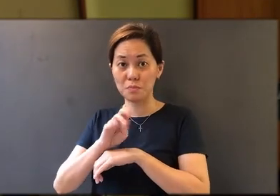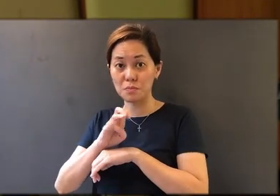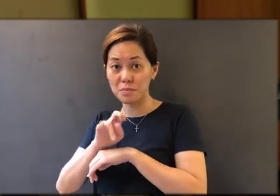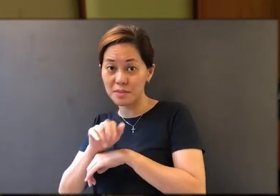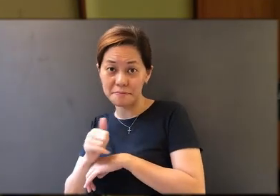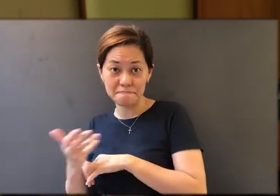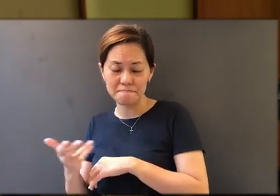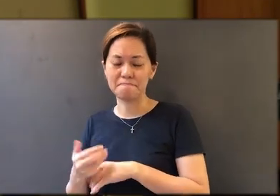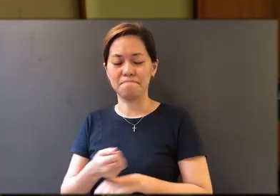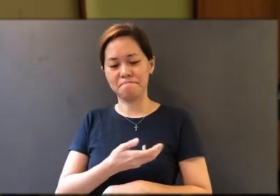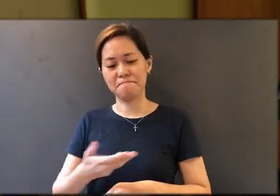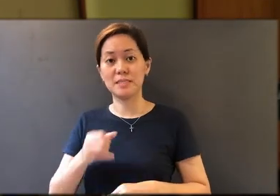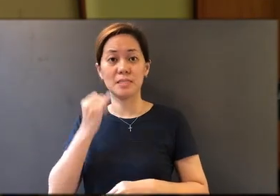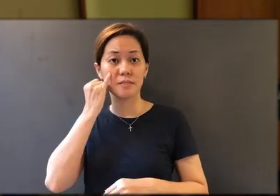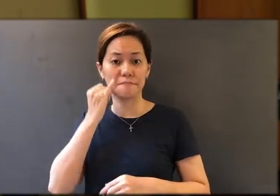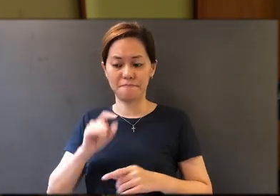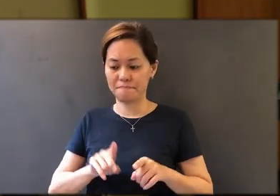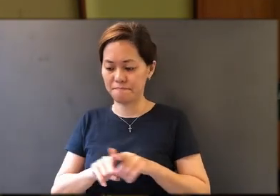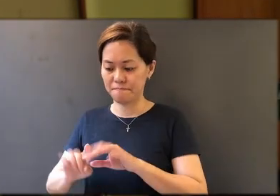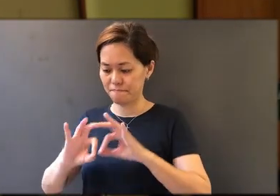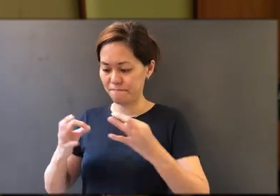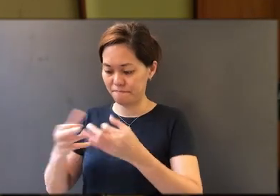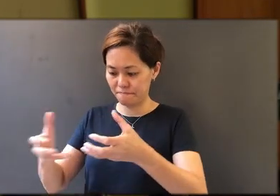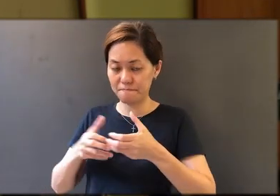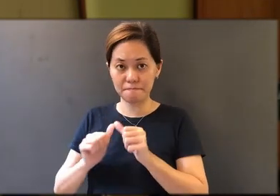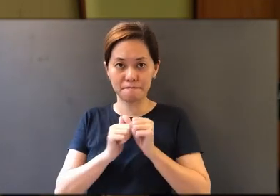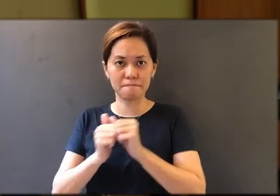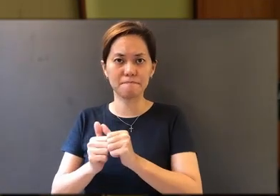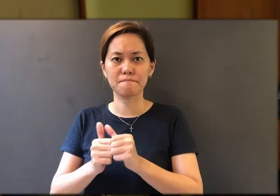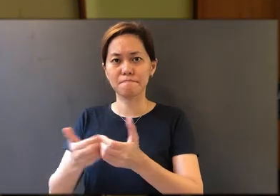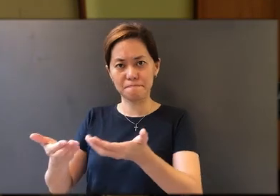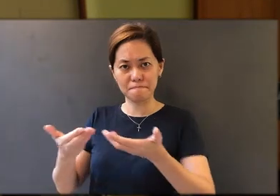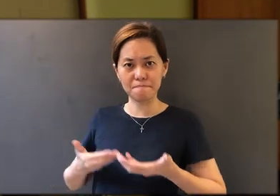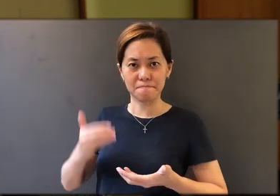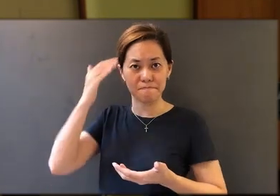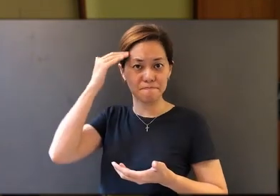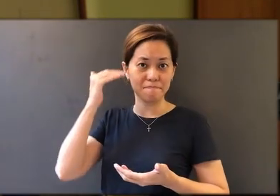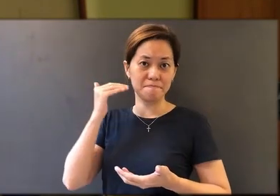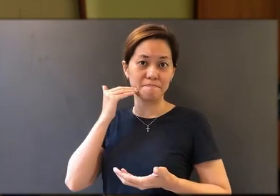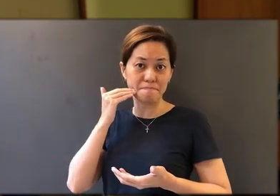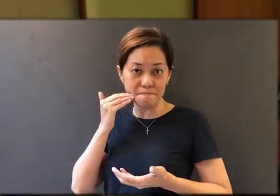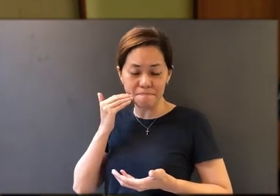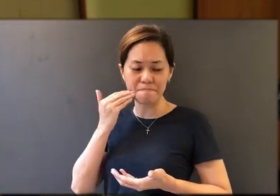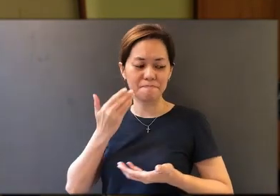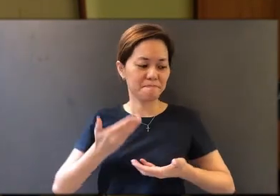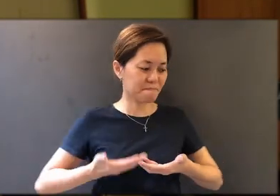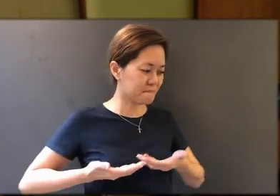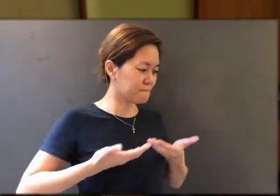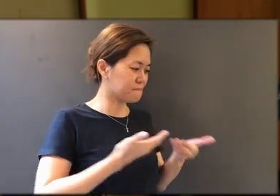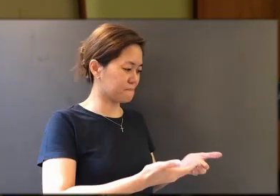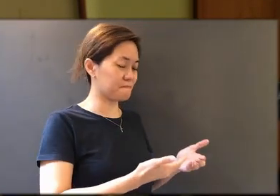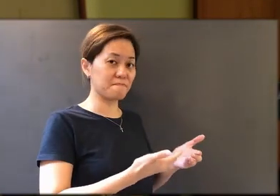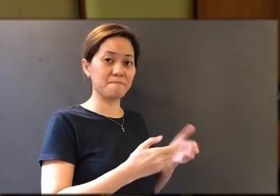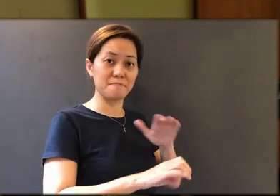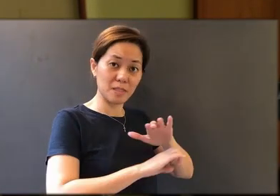If you're partaking as a family, can I invite the head of the household to serve the communion elements to your spouse,